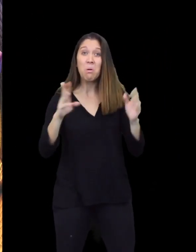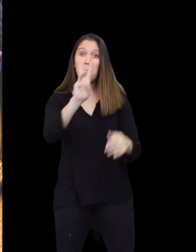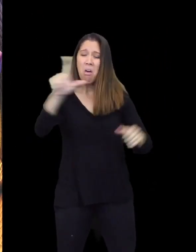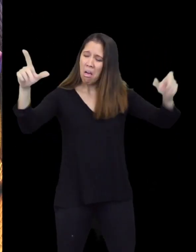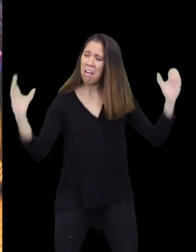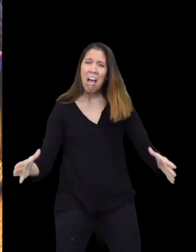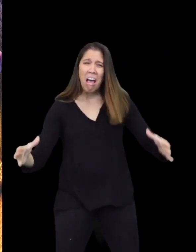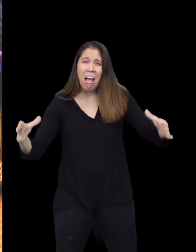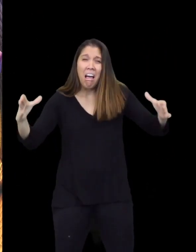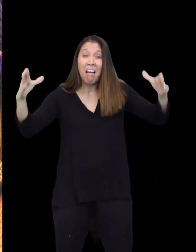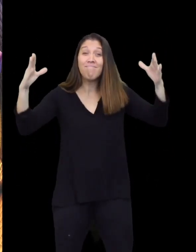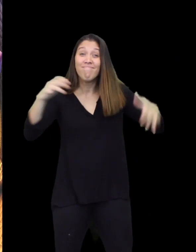The wall was gigantic!